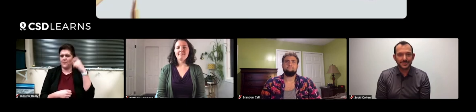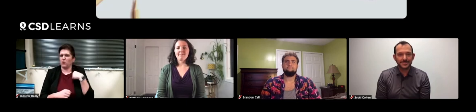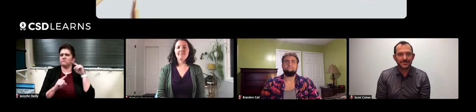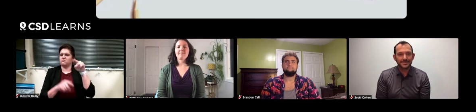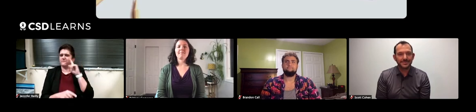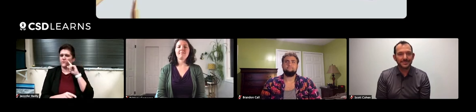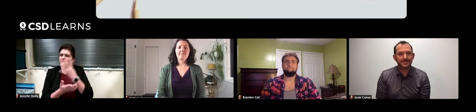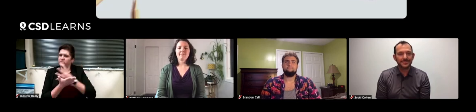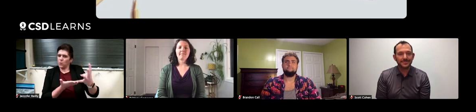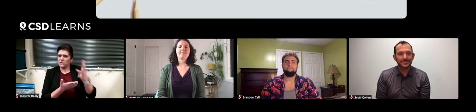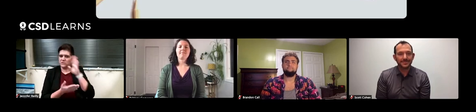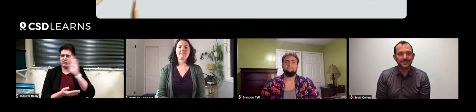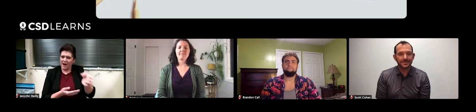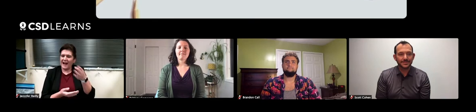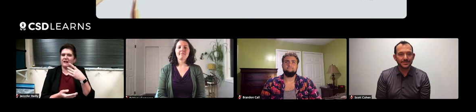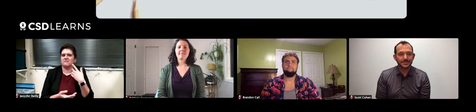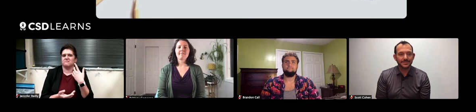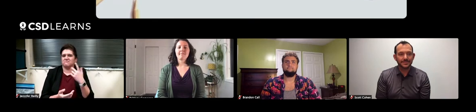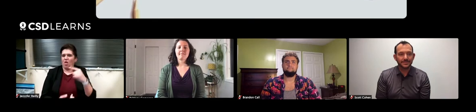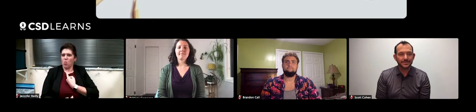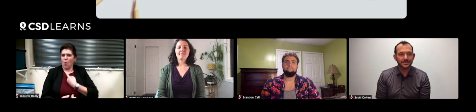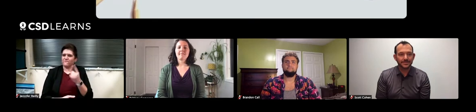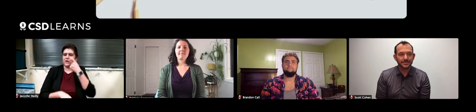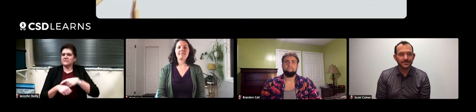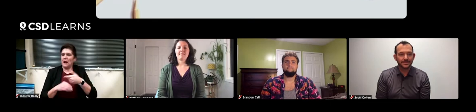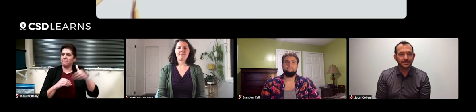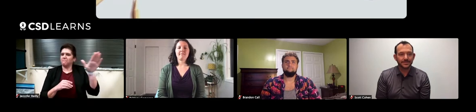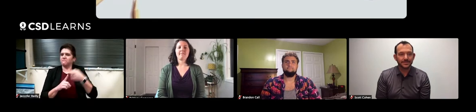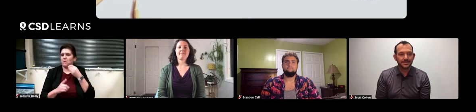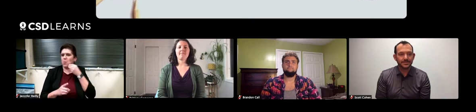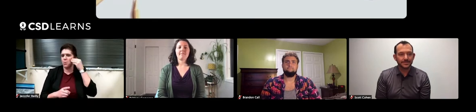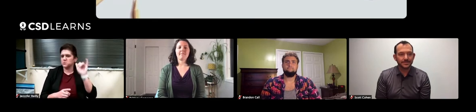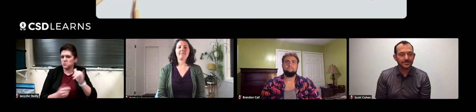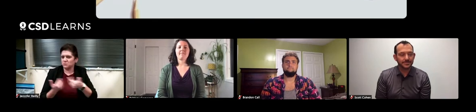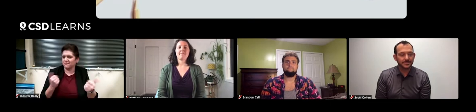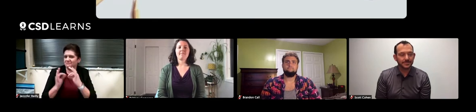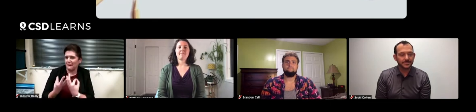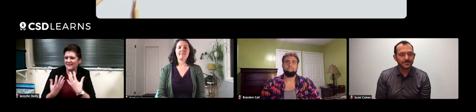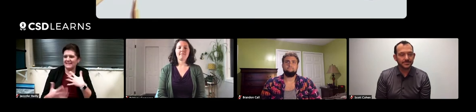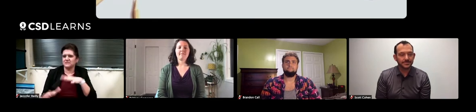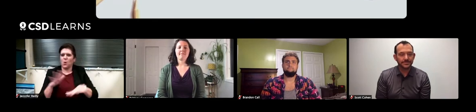It was a four-week program and I was alone for the first time, away from my family.